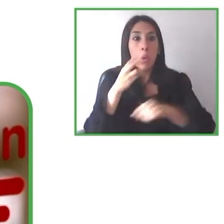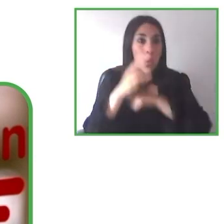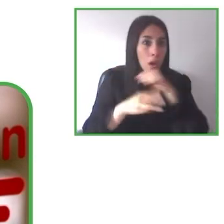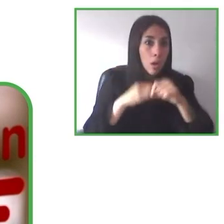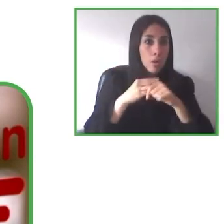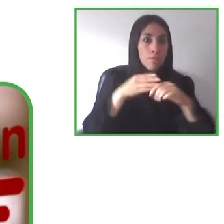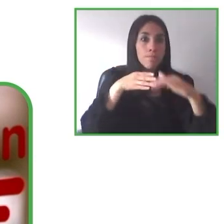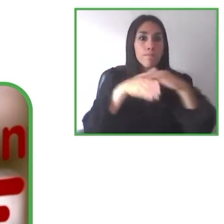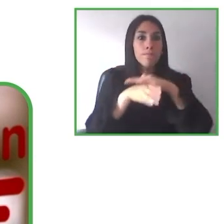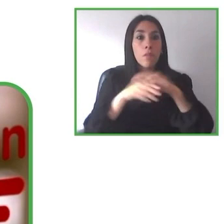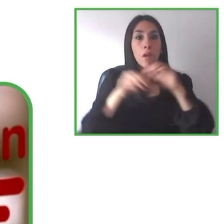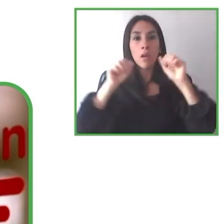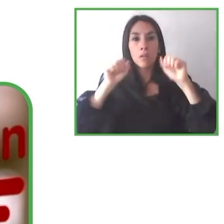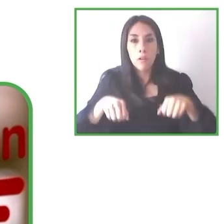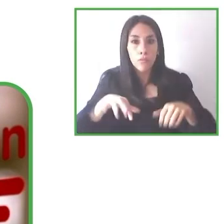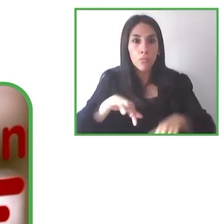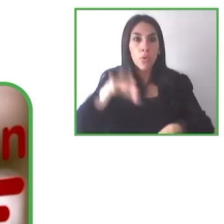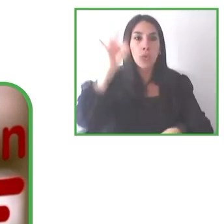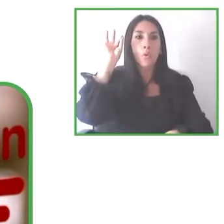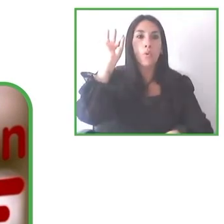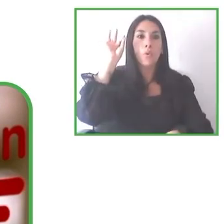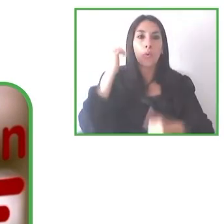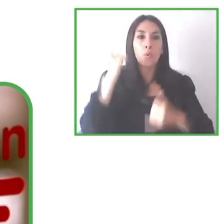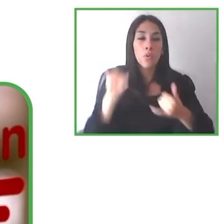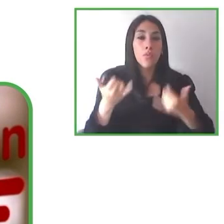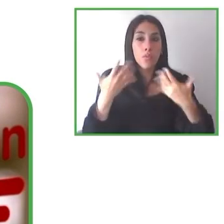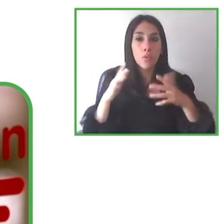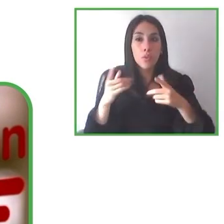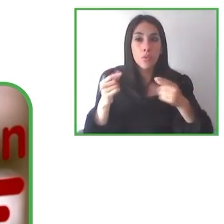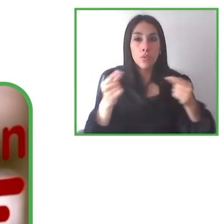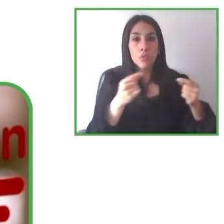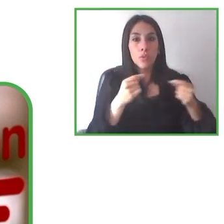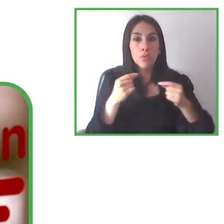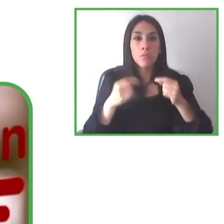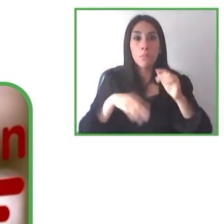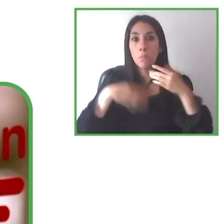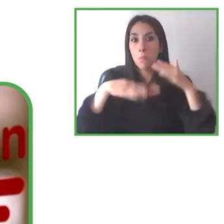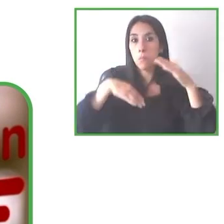that's more accessible, we can do it. And we certainly are trying to do so in more than 30